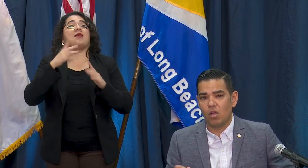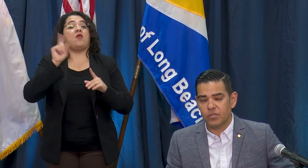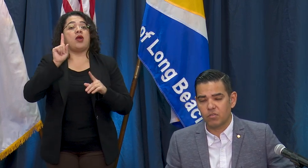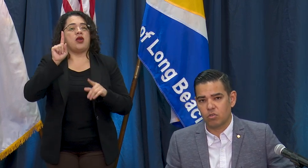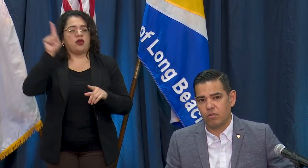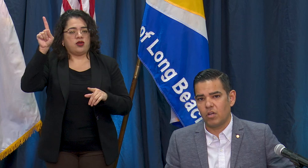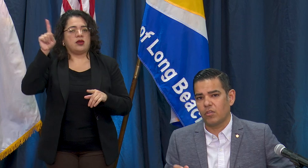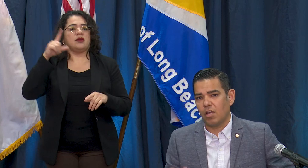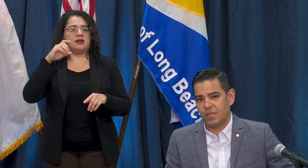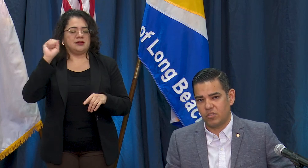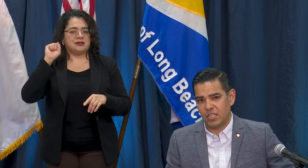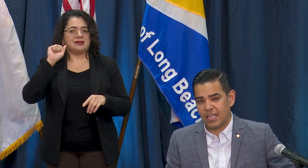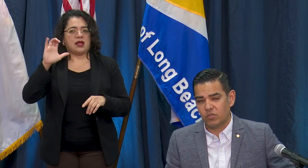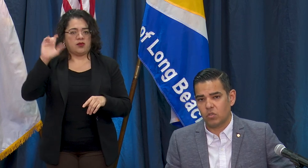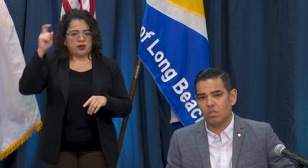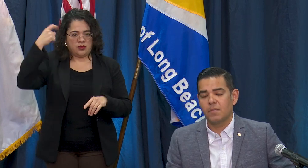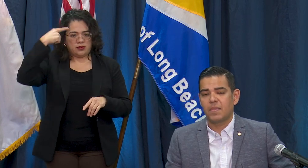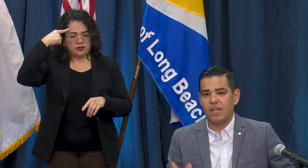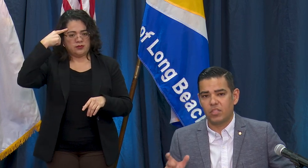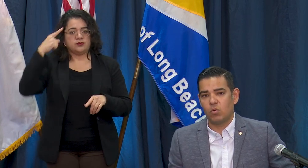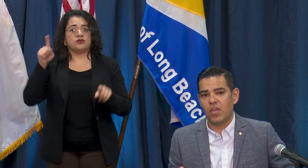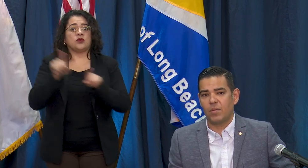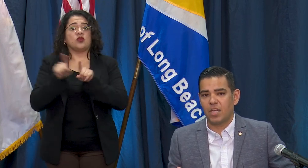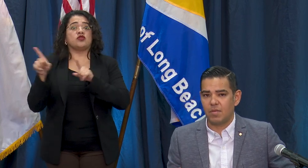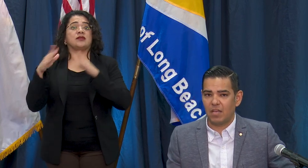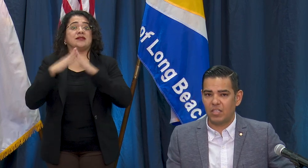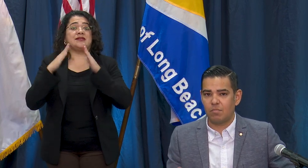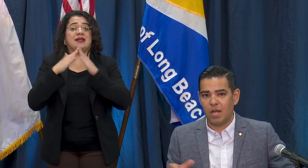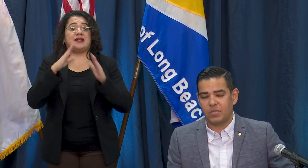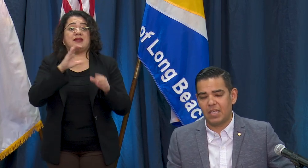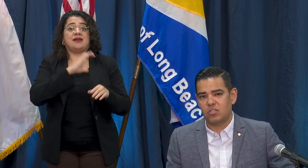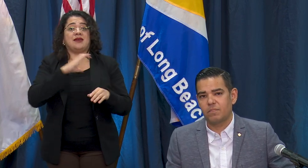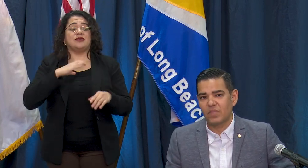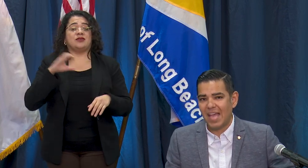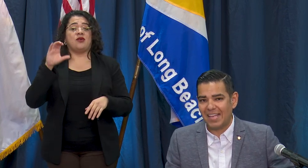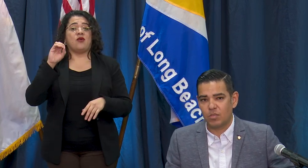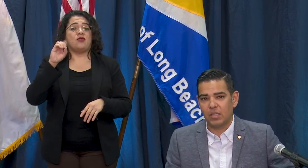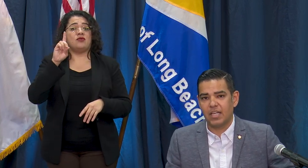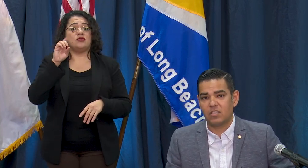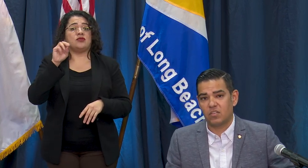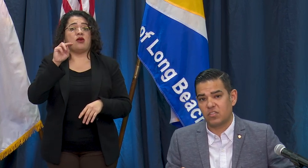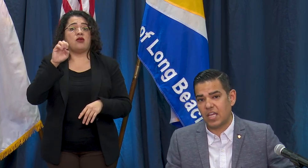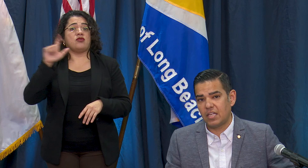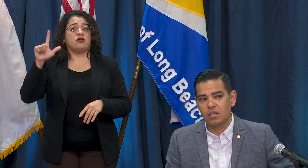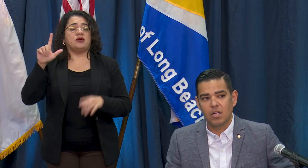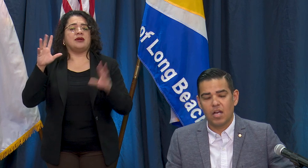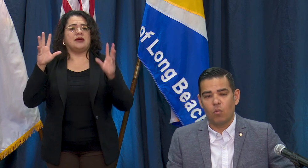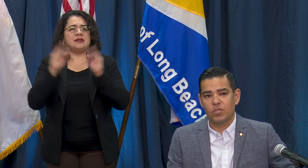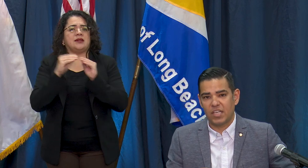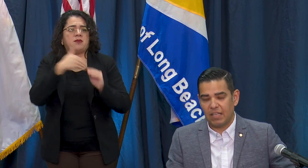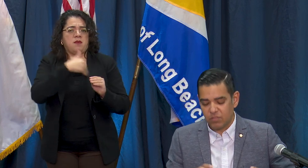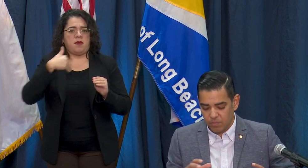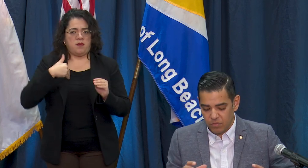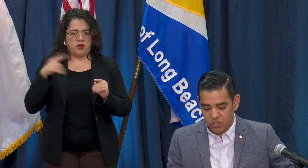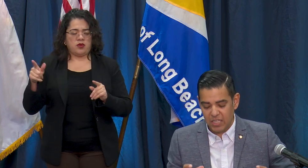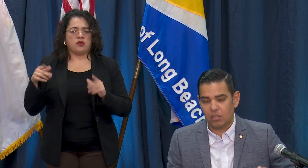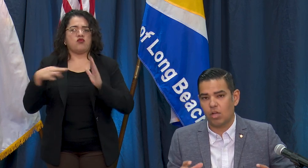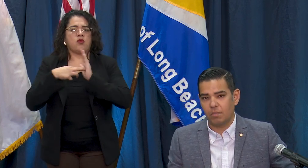also served on the Long Beach City Council. The two of them are going to be giving some updates as they relate to the state and give some City Long